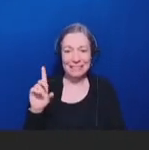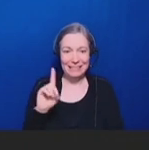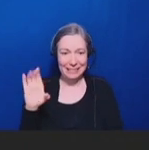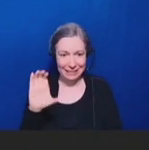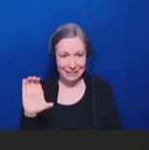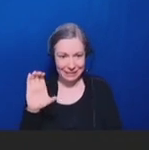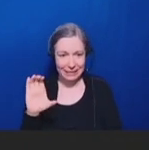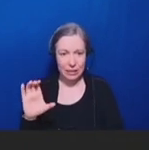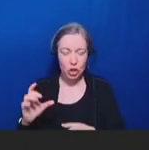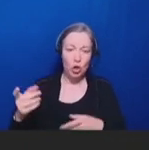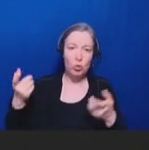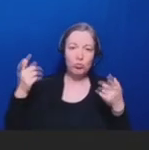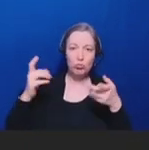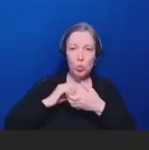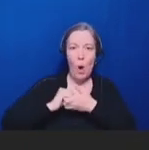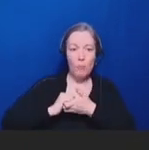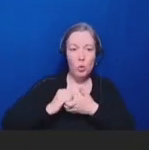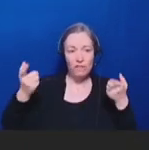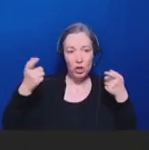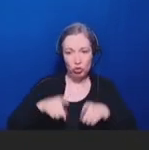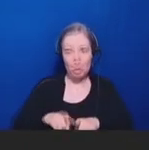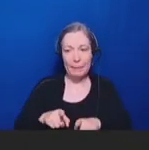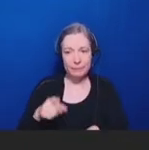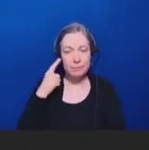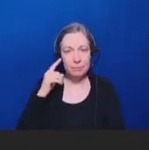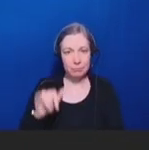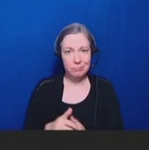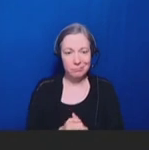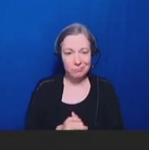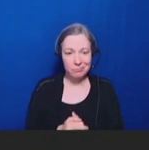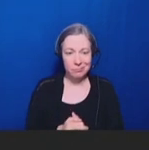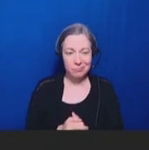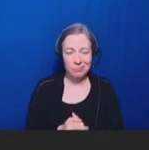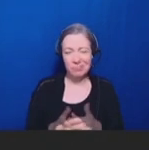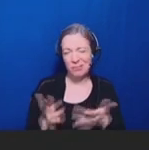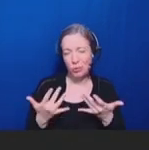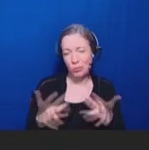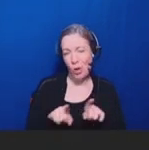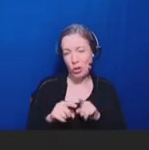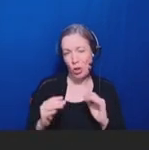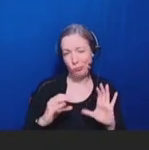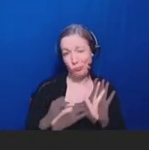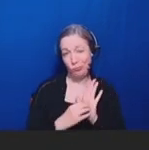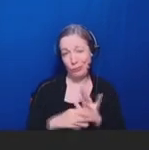saw in the previous presentations. Also insert, standard disclaimer for those funding sources,